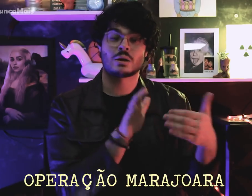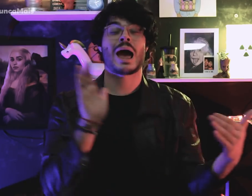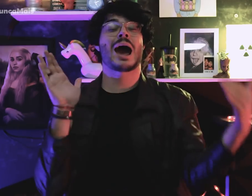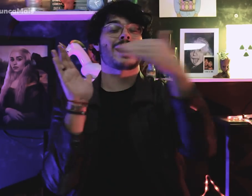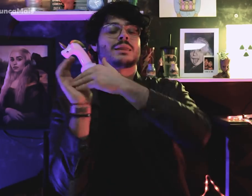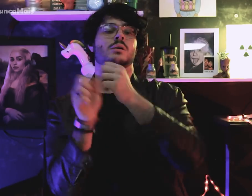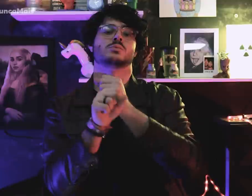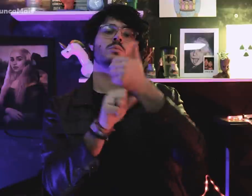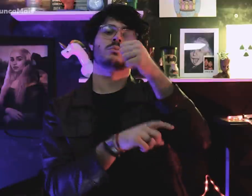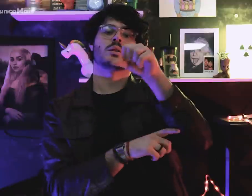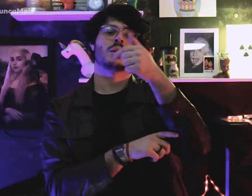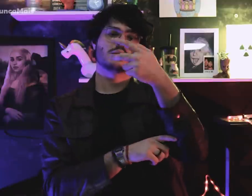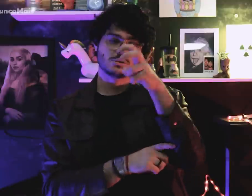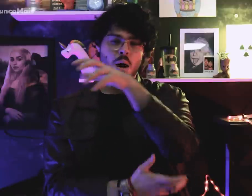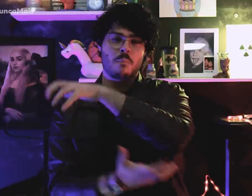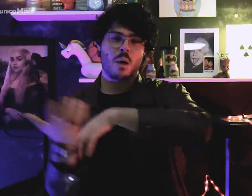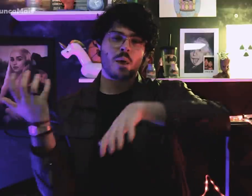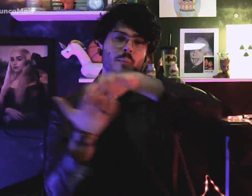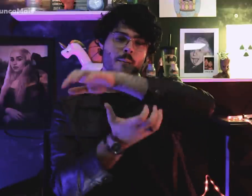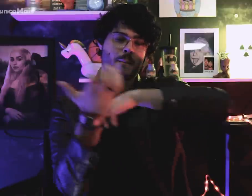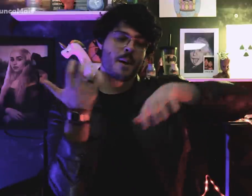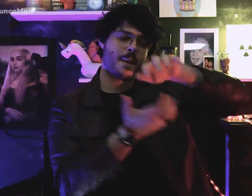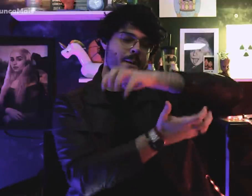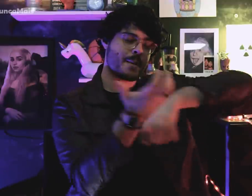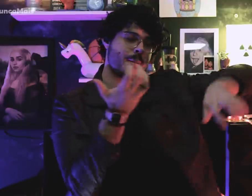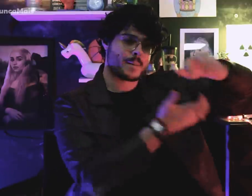até o ano de 1975.